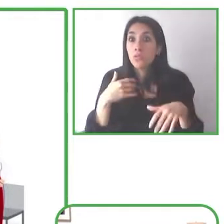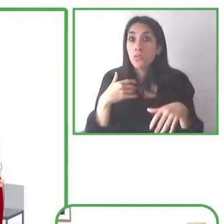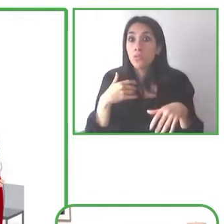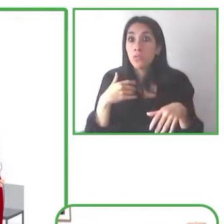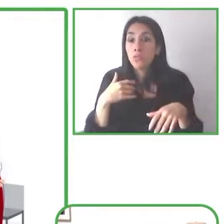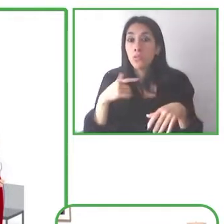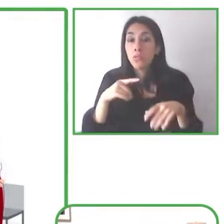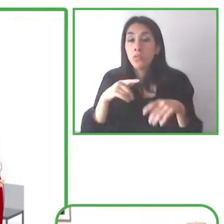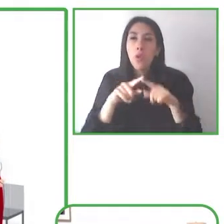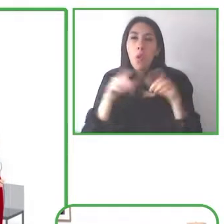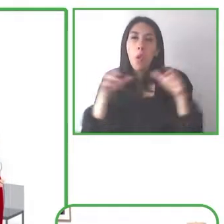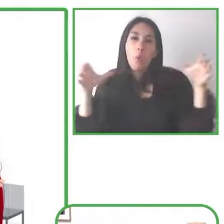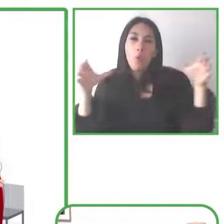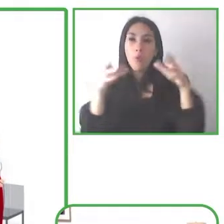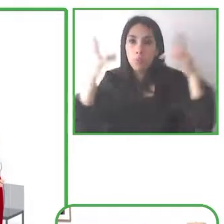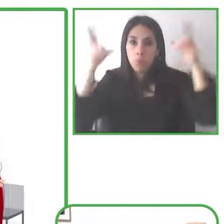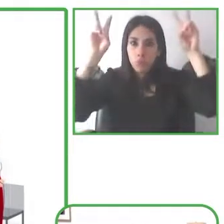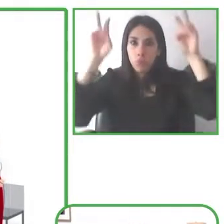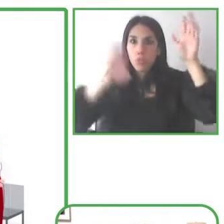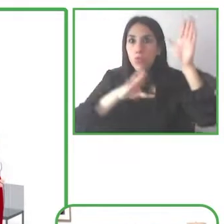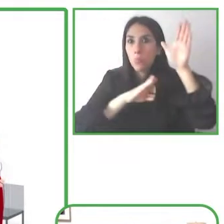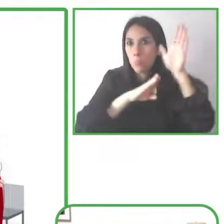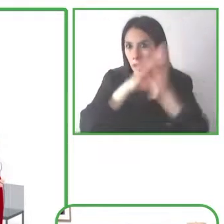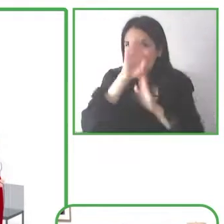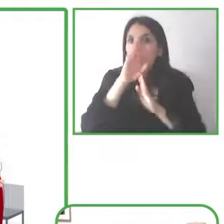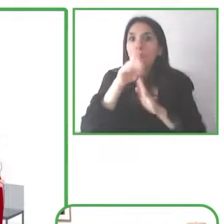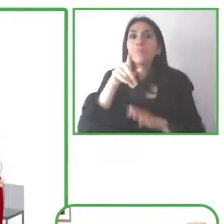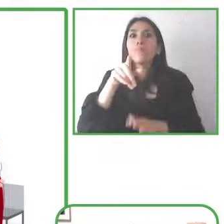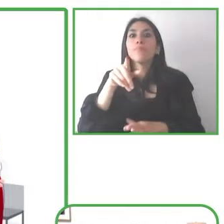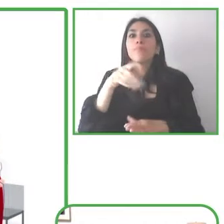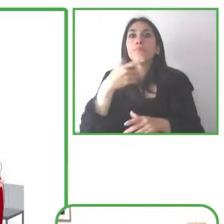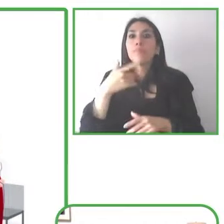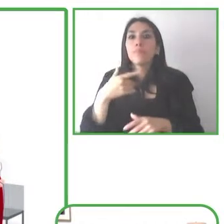it's got to be something that's sort of baked in across the board